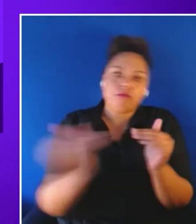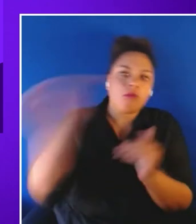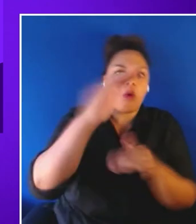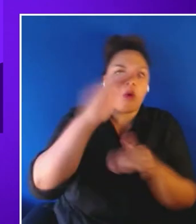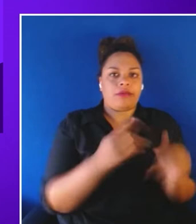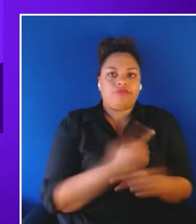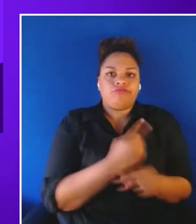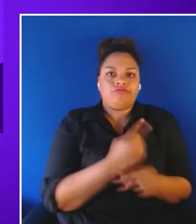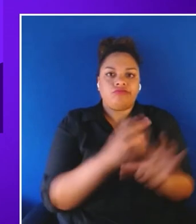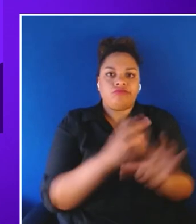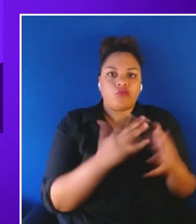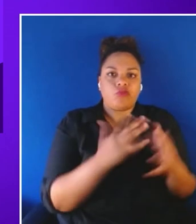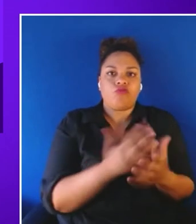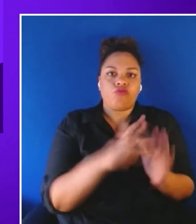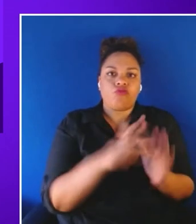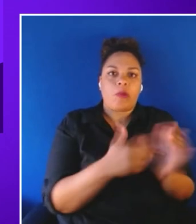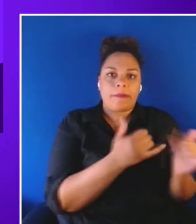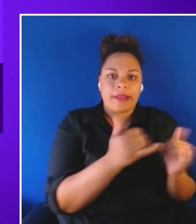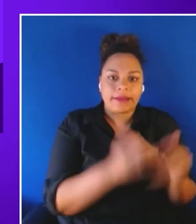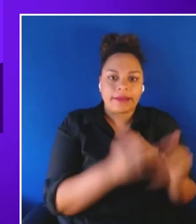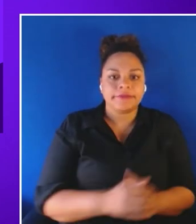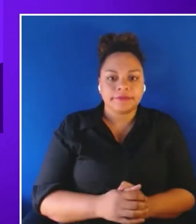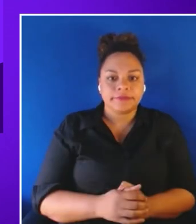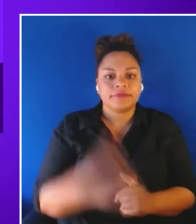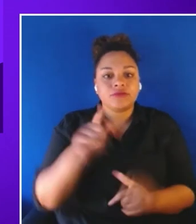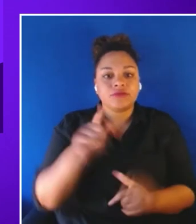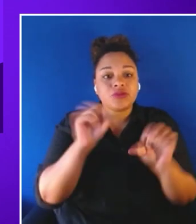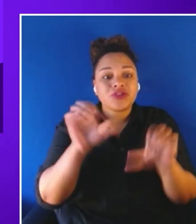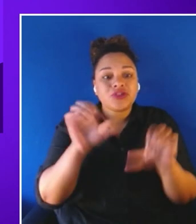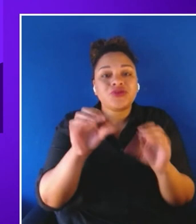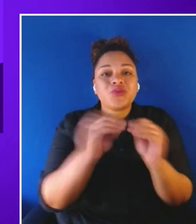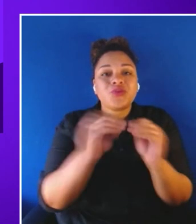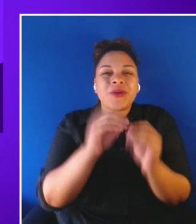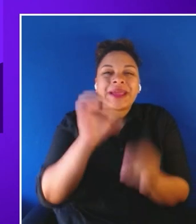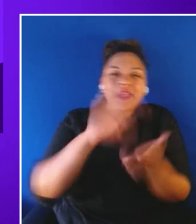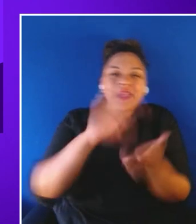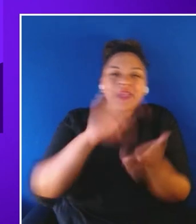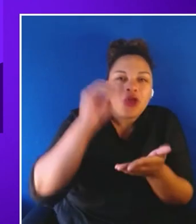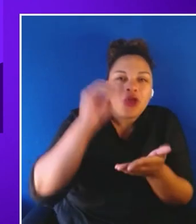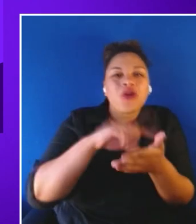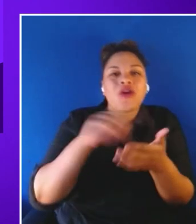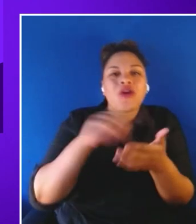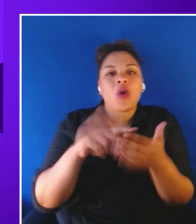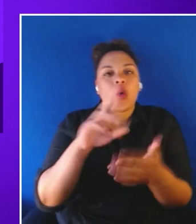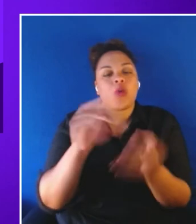e-learning or traditional video. So let's go to the to the next slide to talk about a little bit